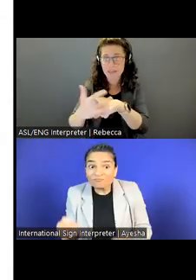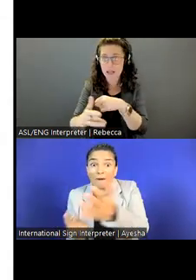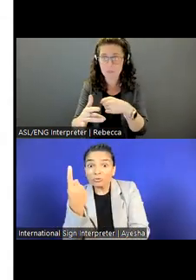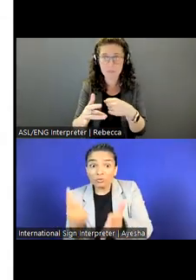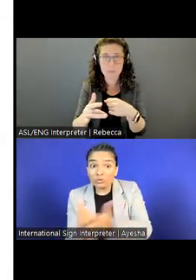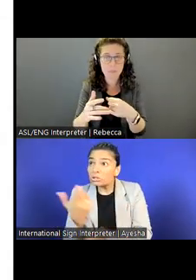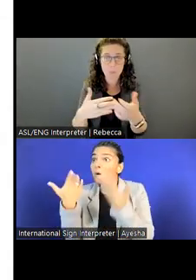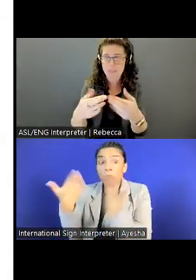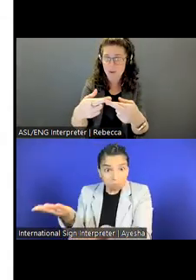region that you're looking at.